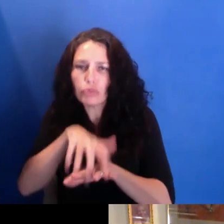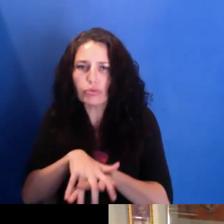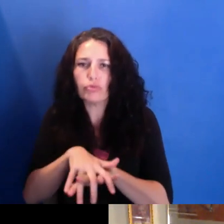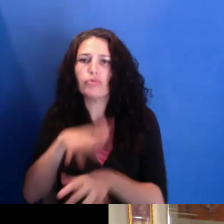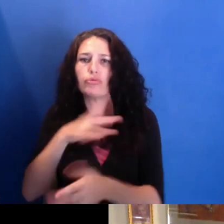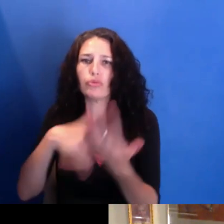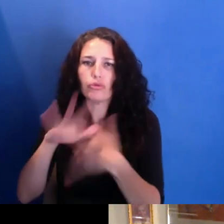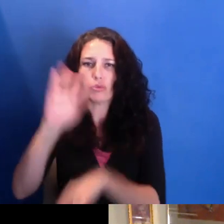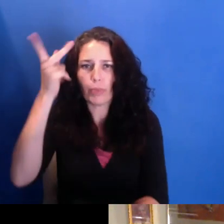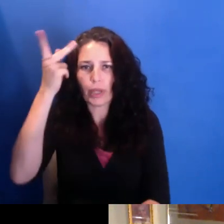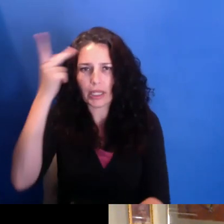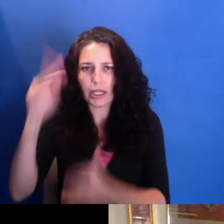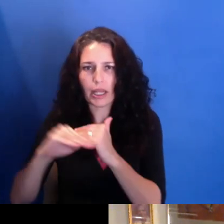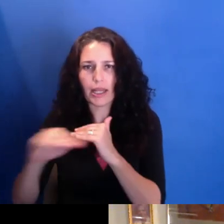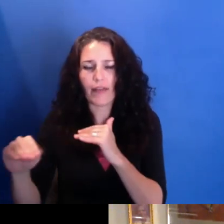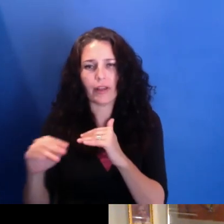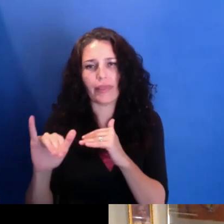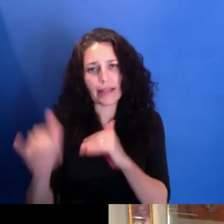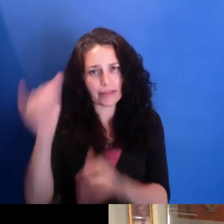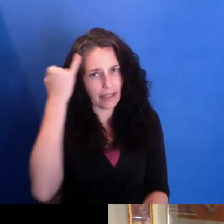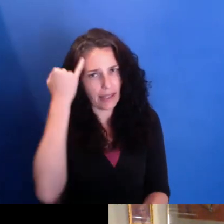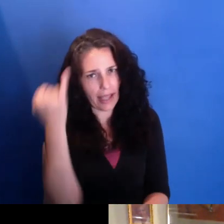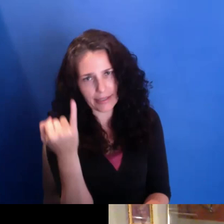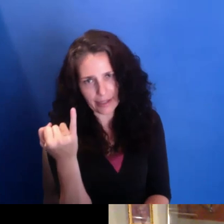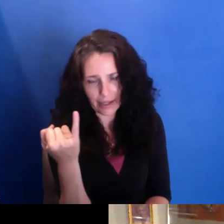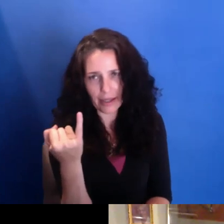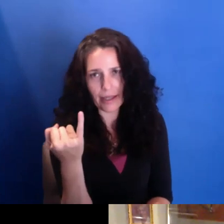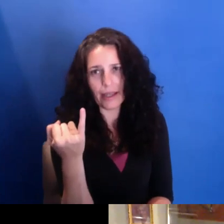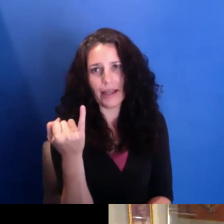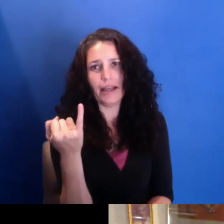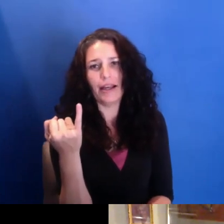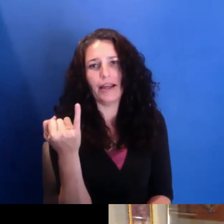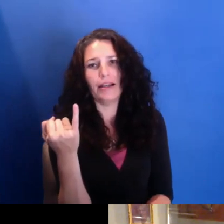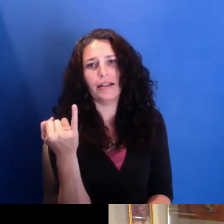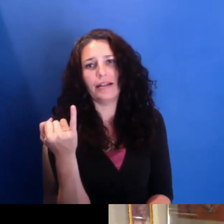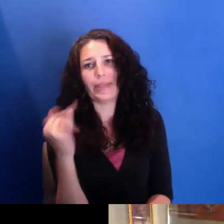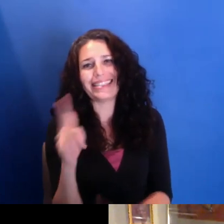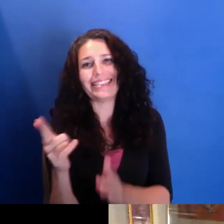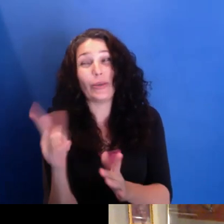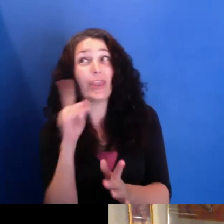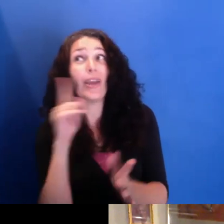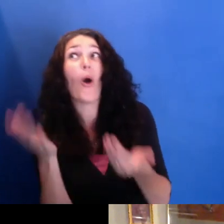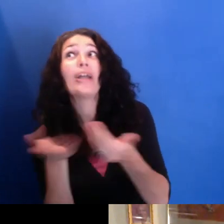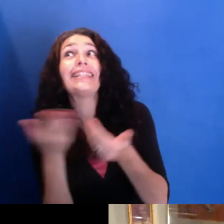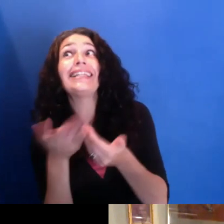But kind of the low-hanging-- the not low-hanging fruit, but of course, it takes money to make films.